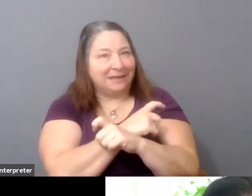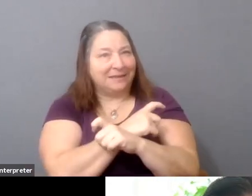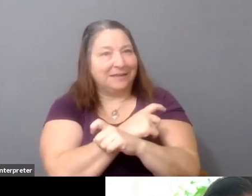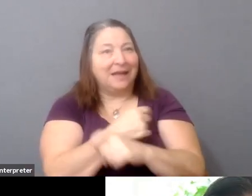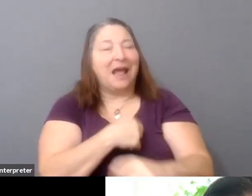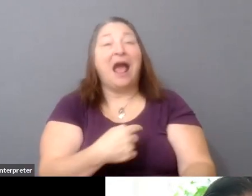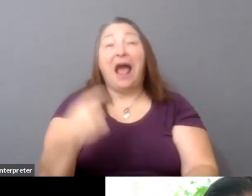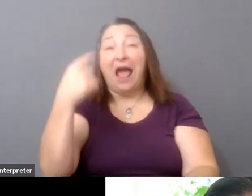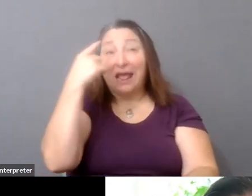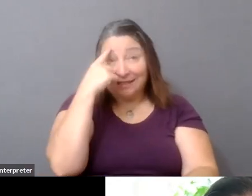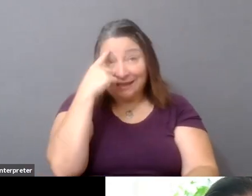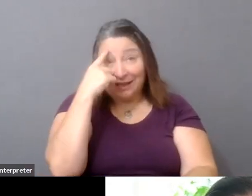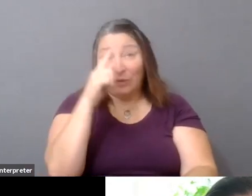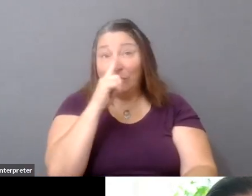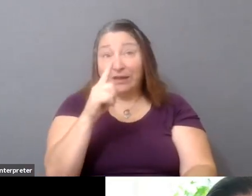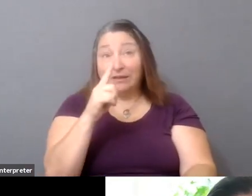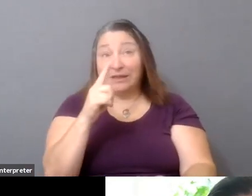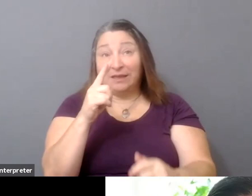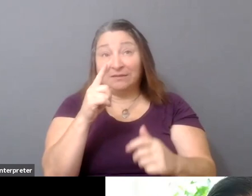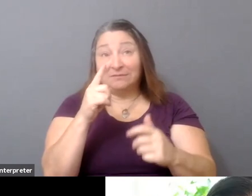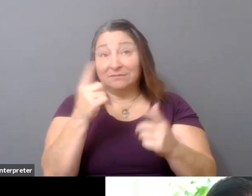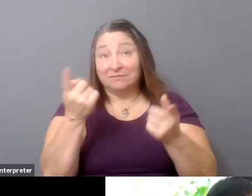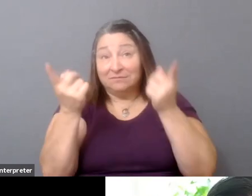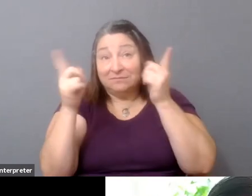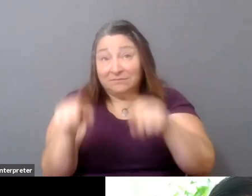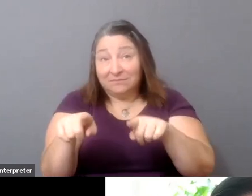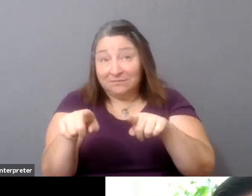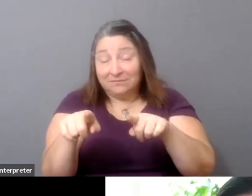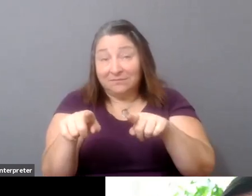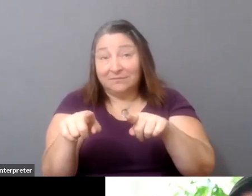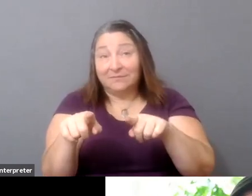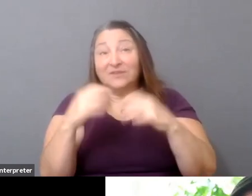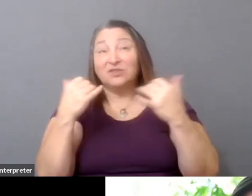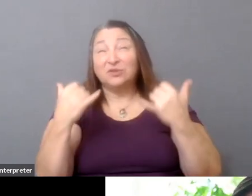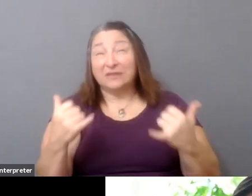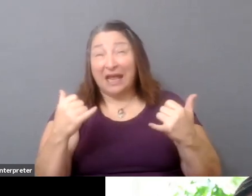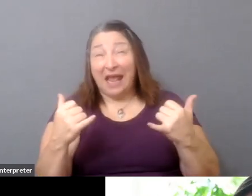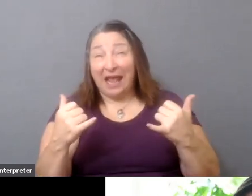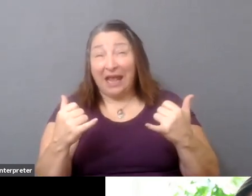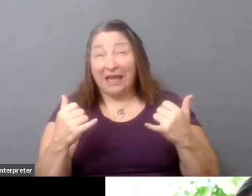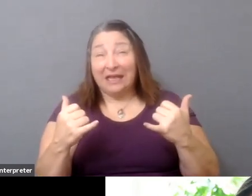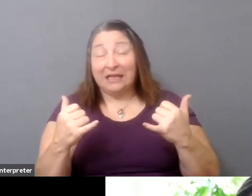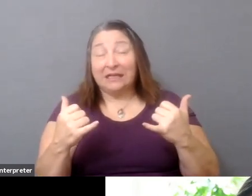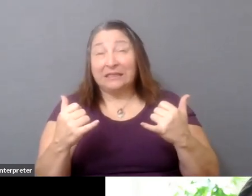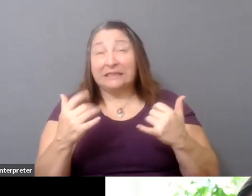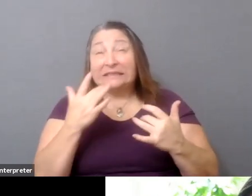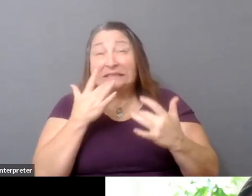is that the real scarcity today is not in the ability to produce a thing, right?